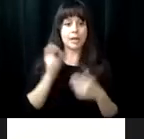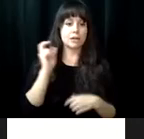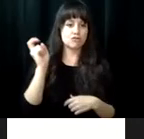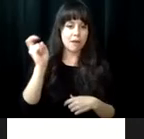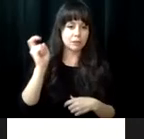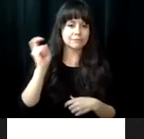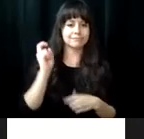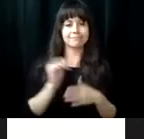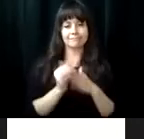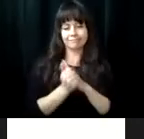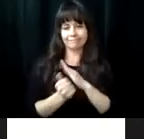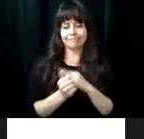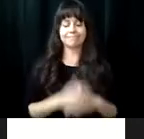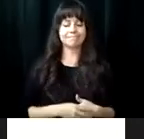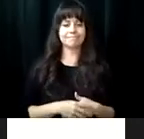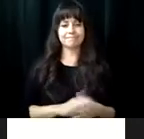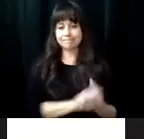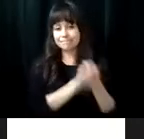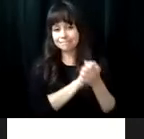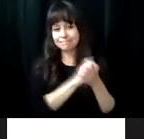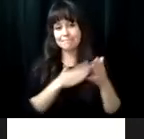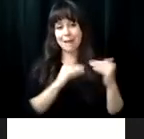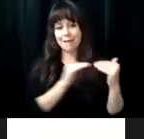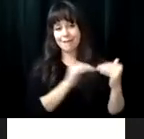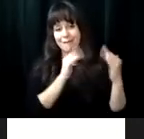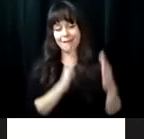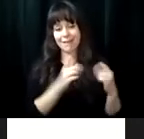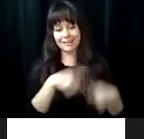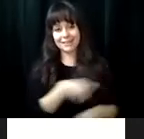confidence and how I should think differently about participating and